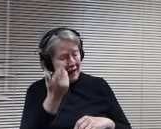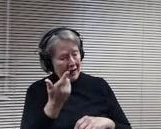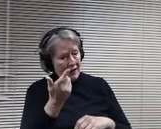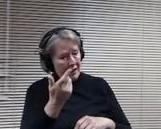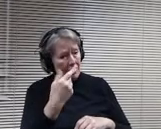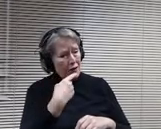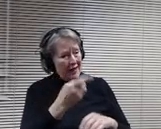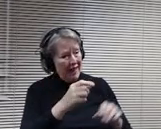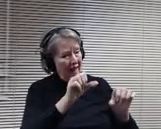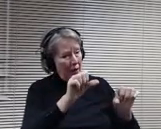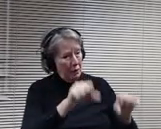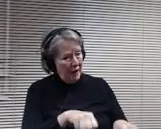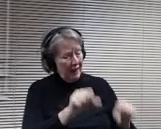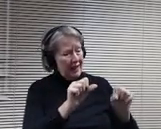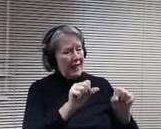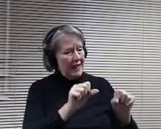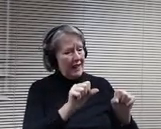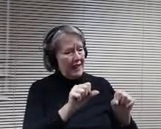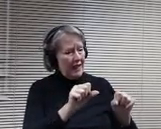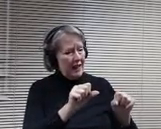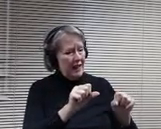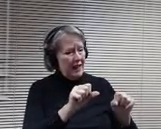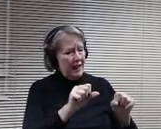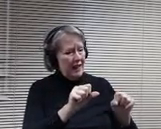Instead of both disabilities and abilities.